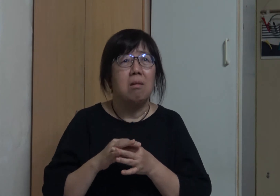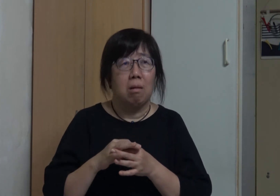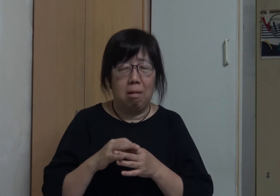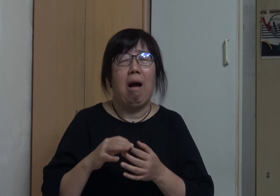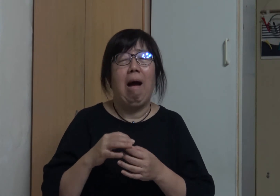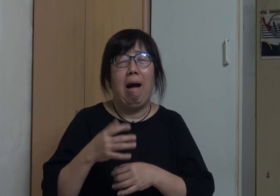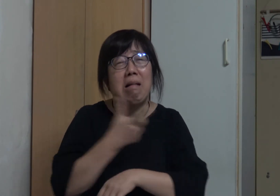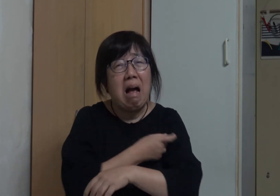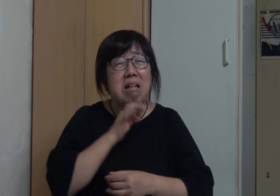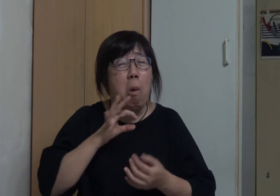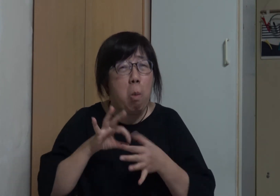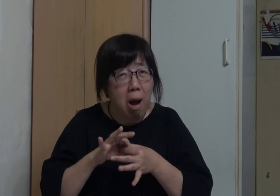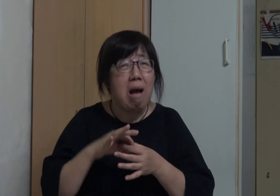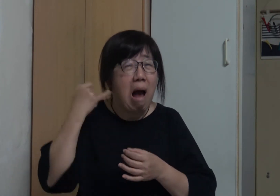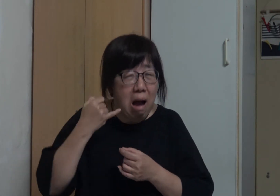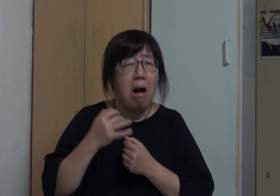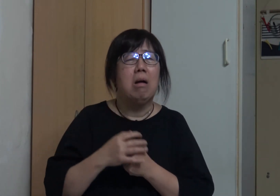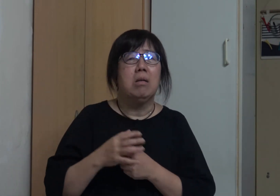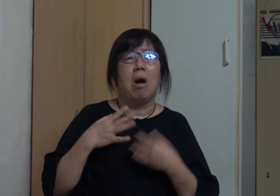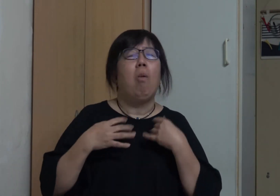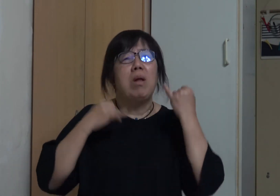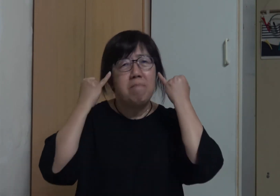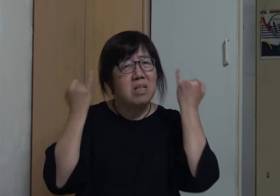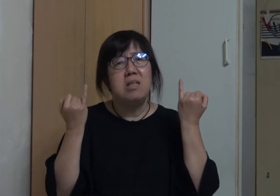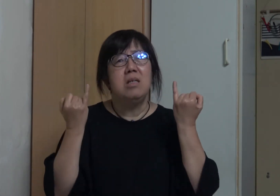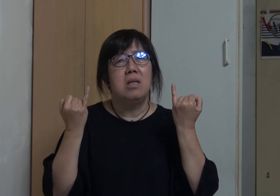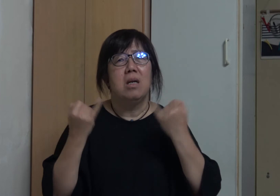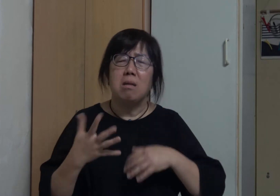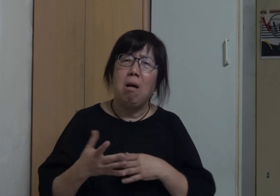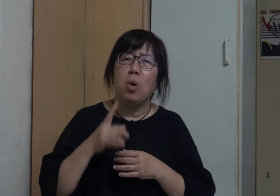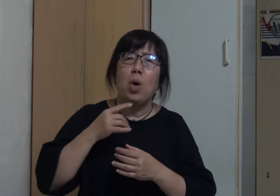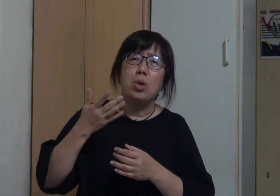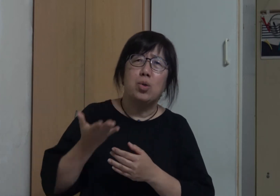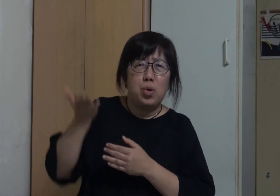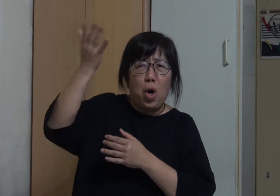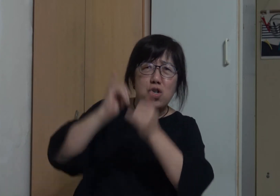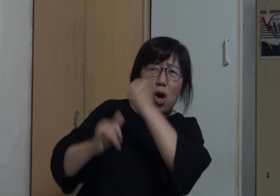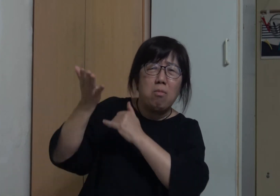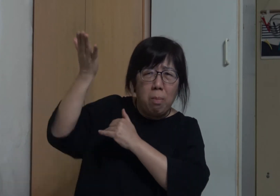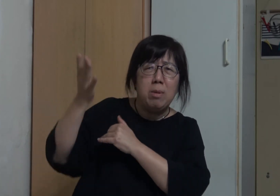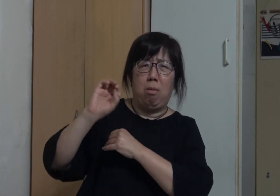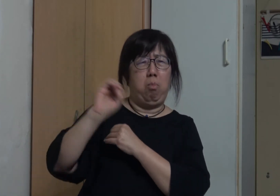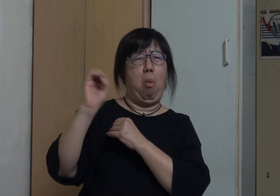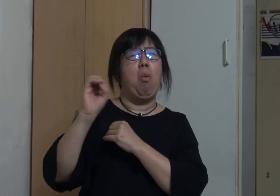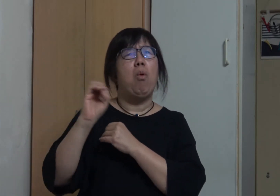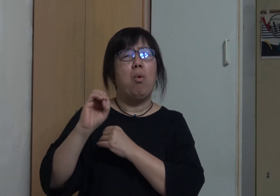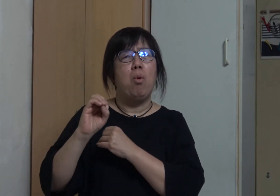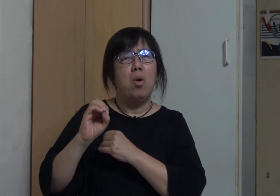the German Measles Vaccination I don't know if there is a connection But my parents have normal hearing